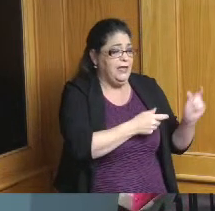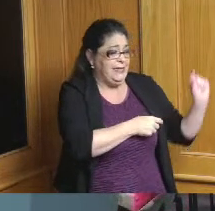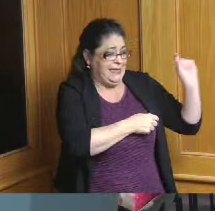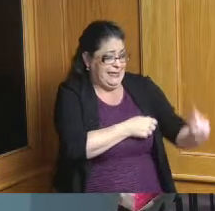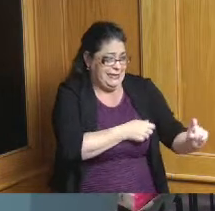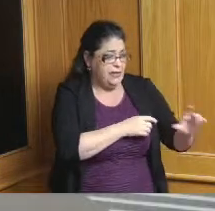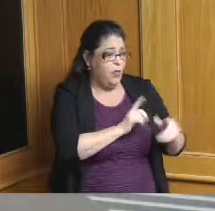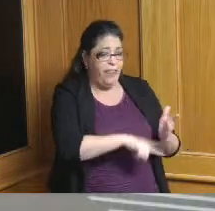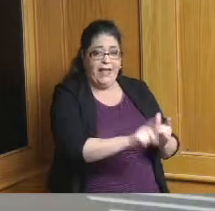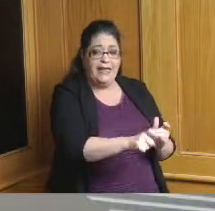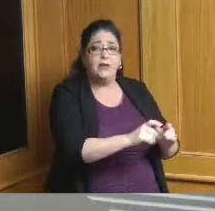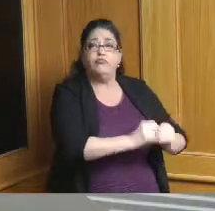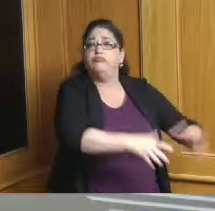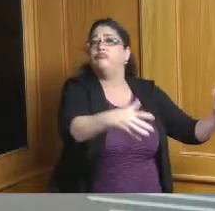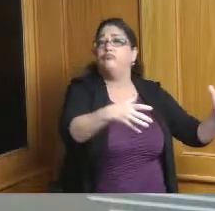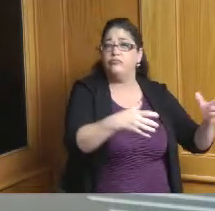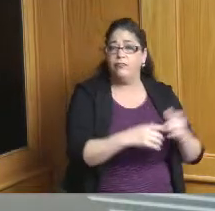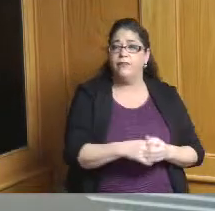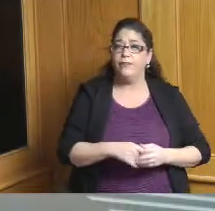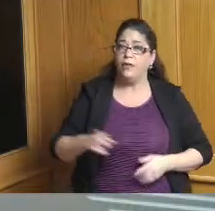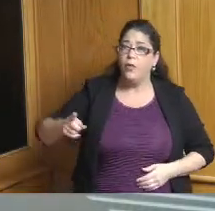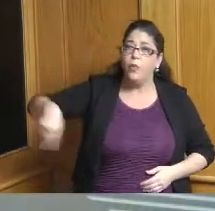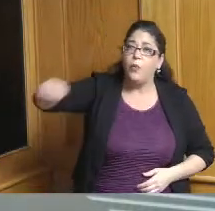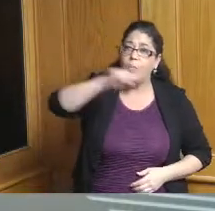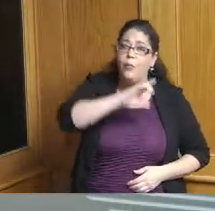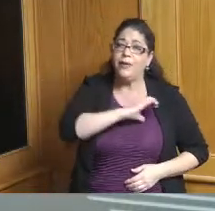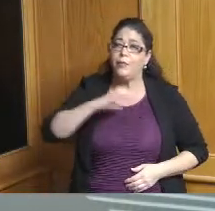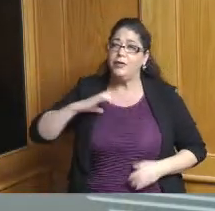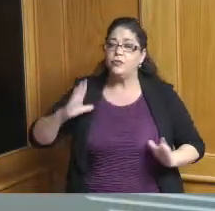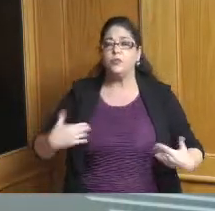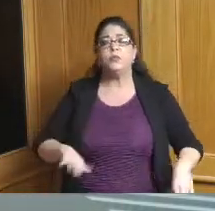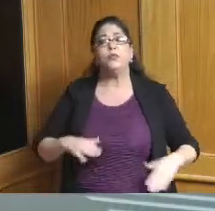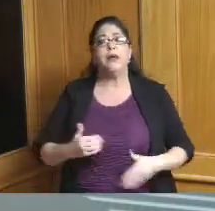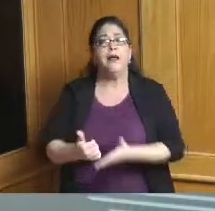and you've you all have stepped up in some pretty significant ways I know there's a group of stake